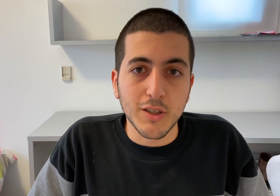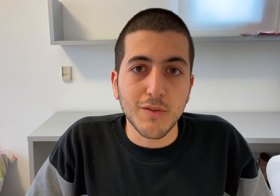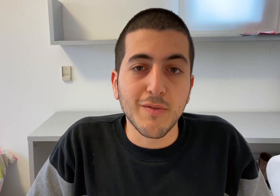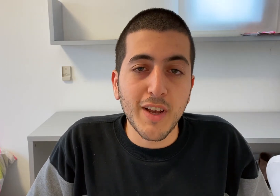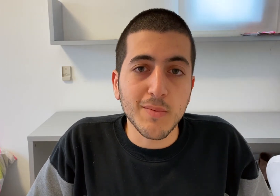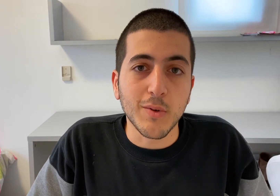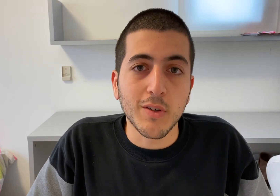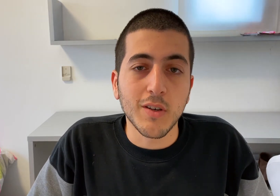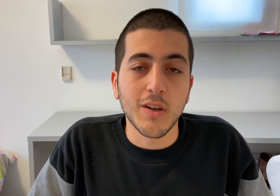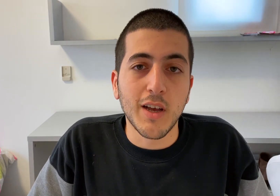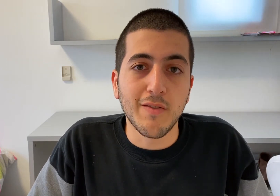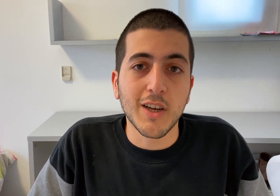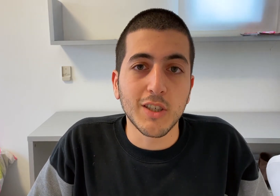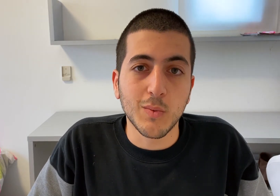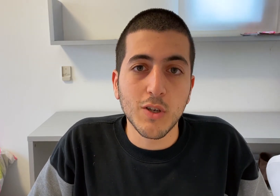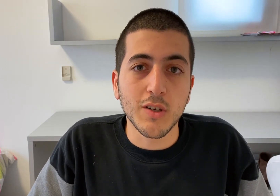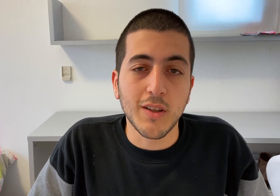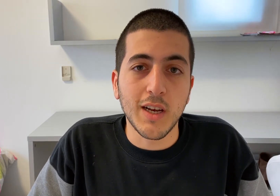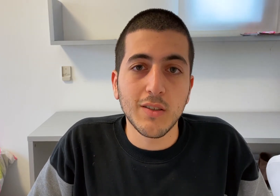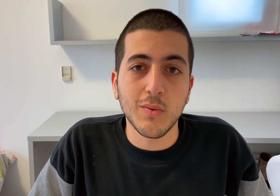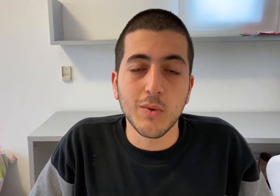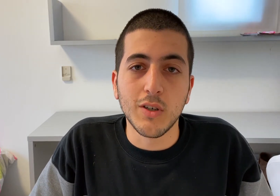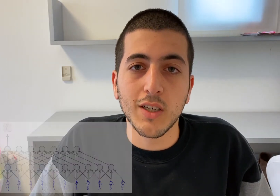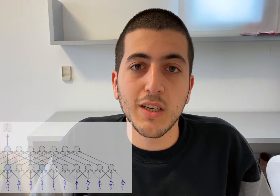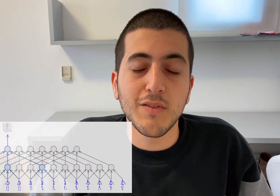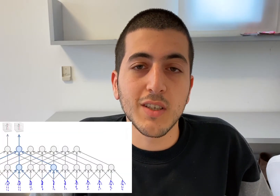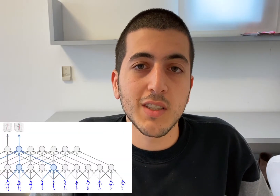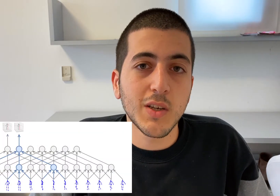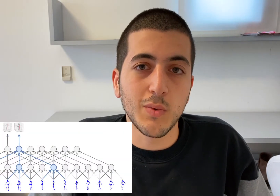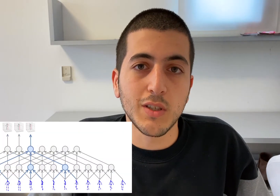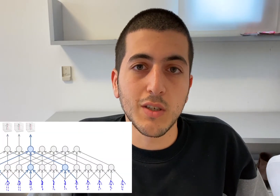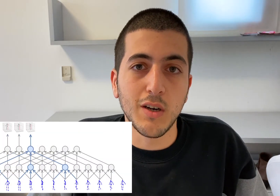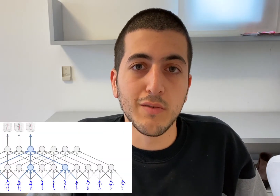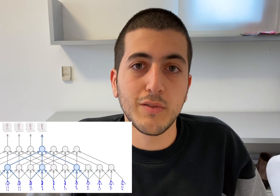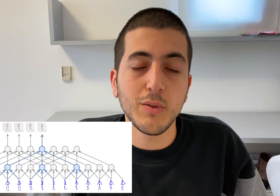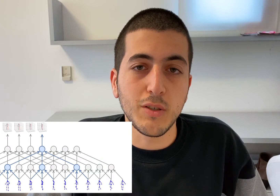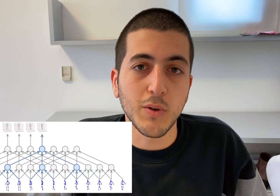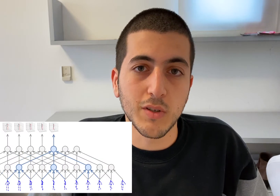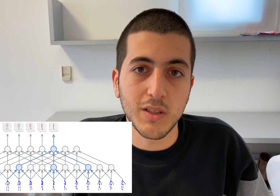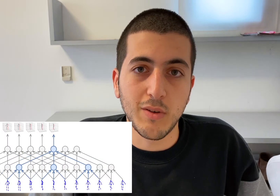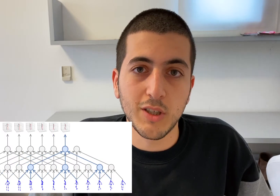Researchers from Facebook have actually worked on that, where given a sequence of 2D pose